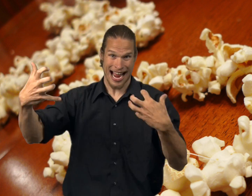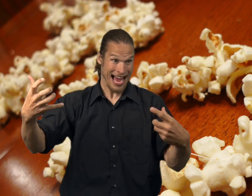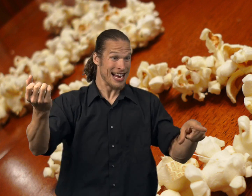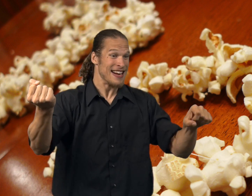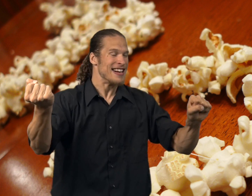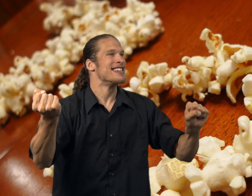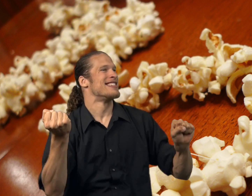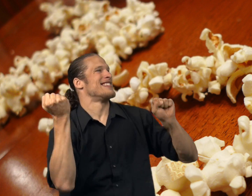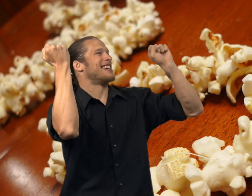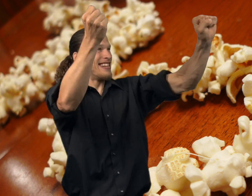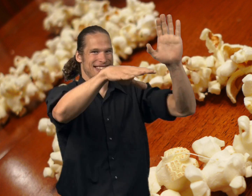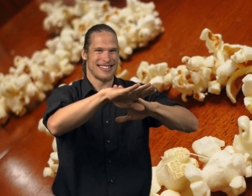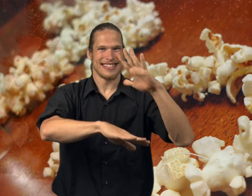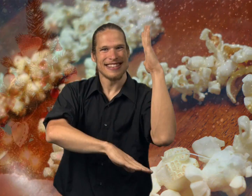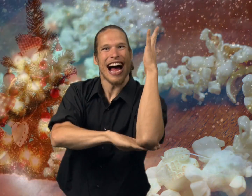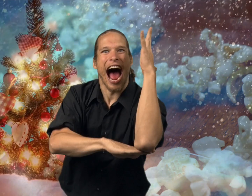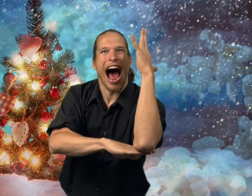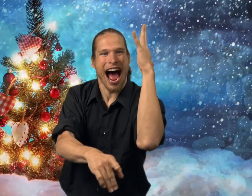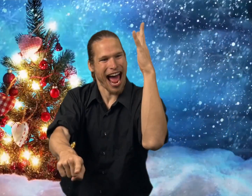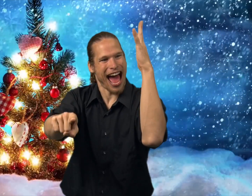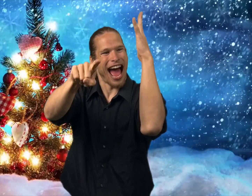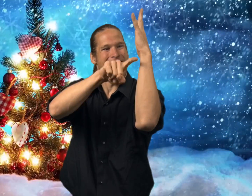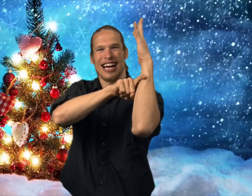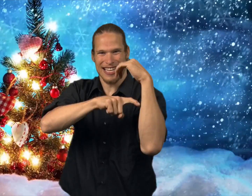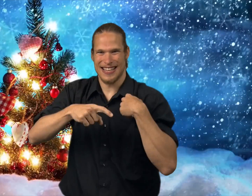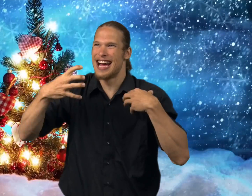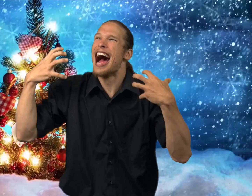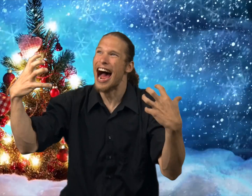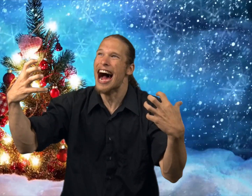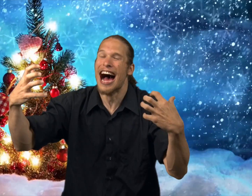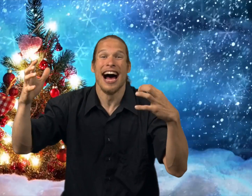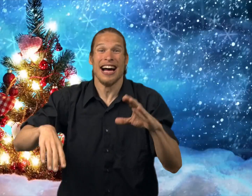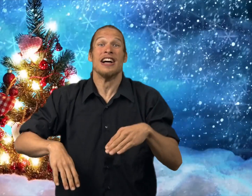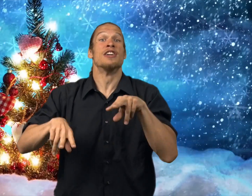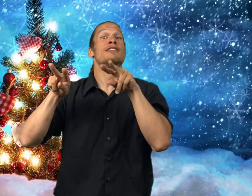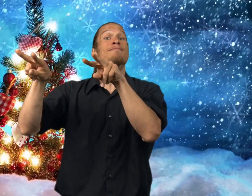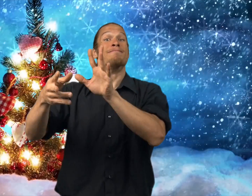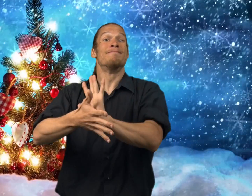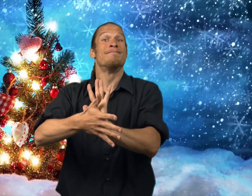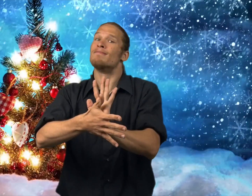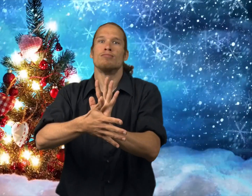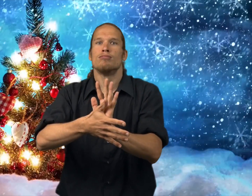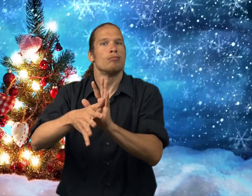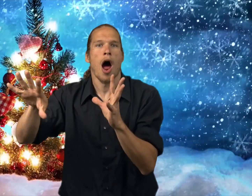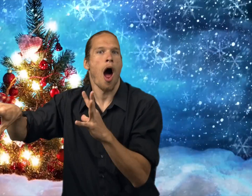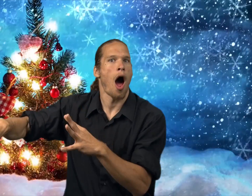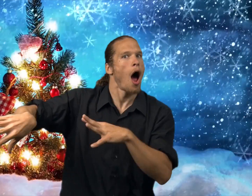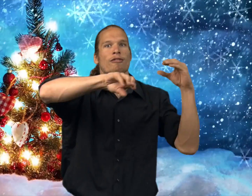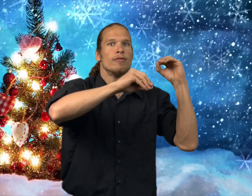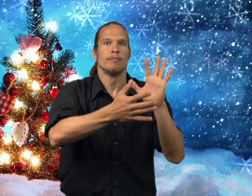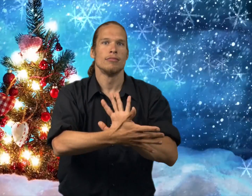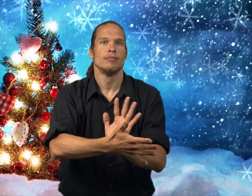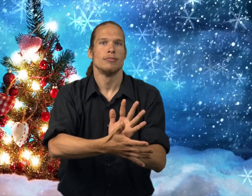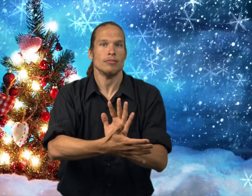And then the mouse says to the boy, "Hey, I want to put this up on a Christmas tree." And they didn't watch the movie because they left.